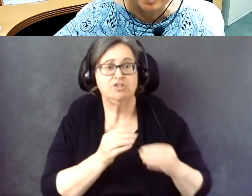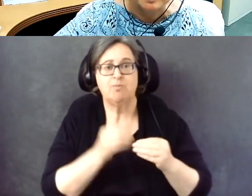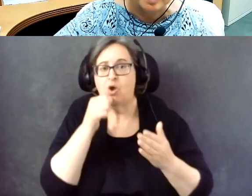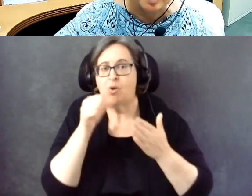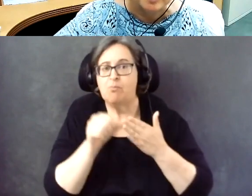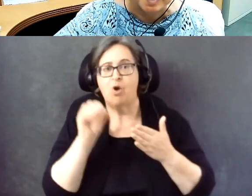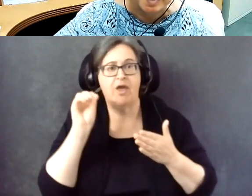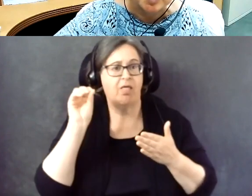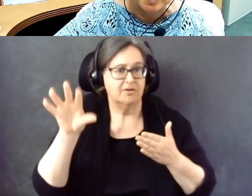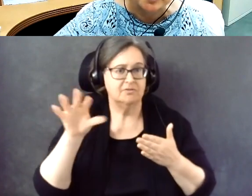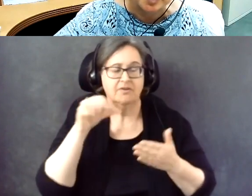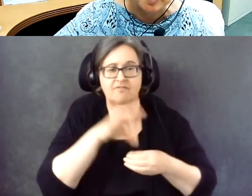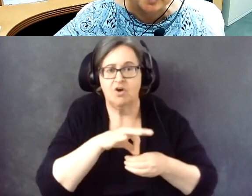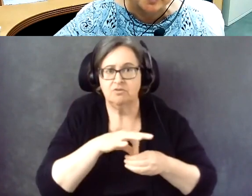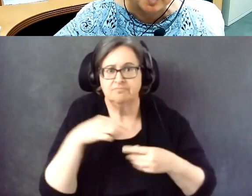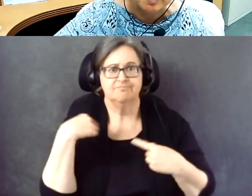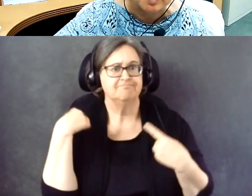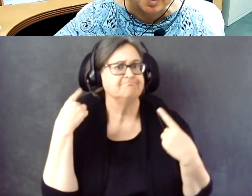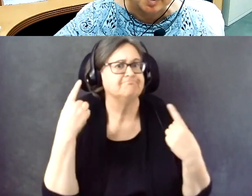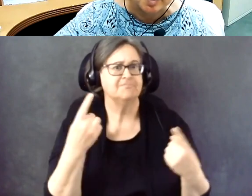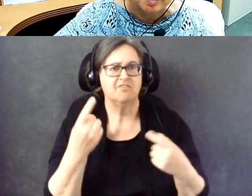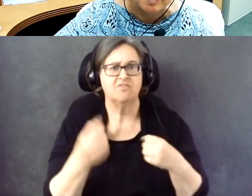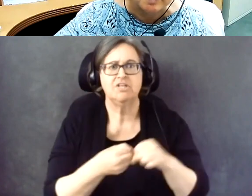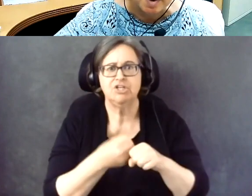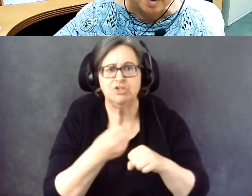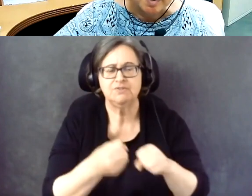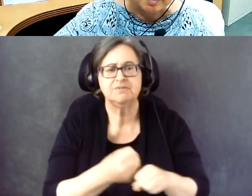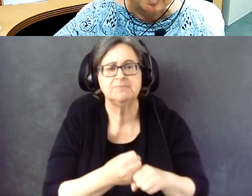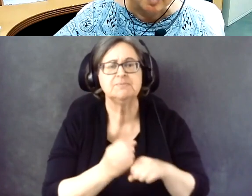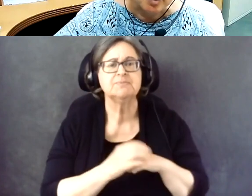It has been for a number of years.